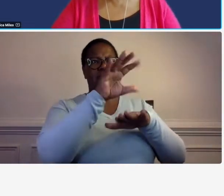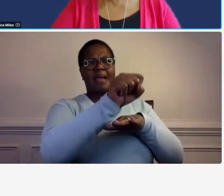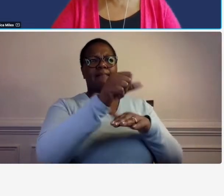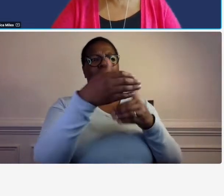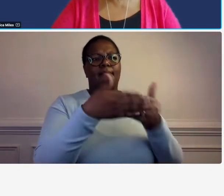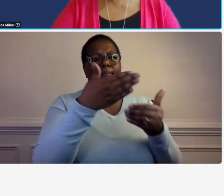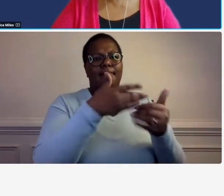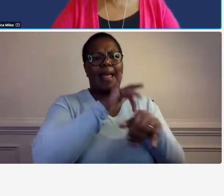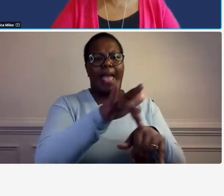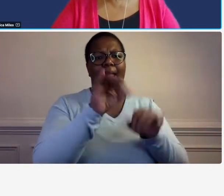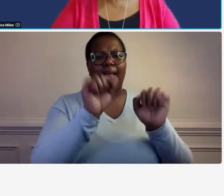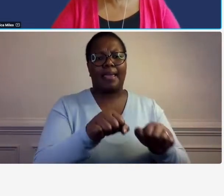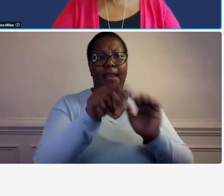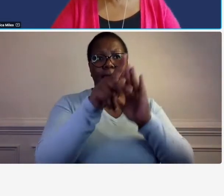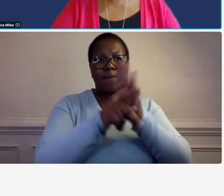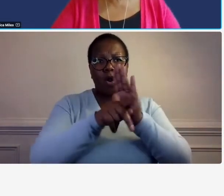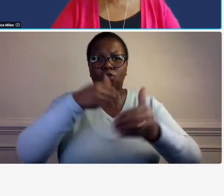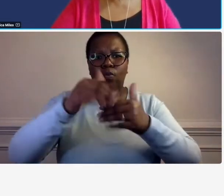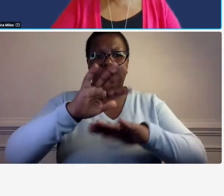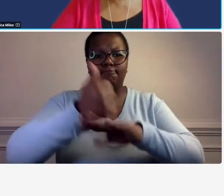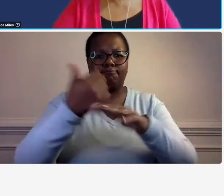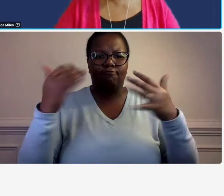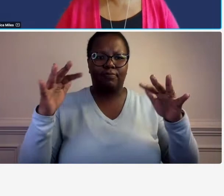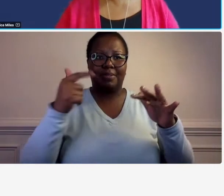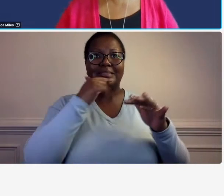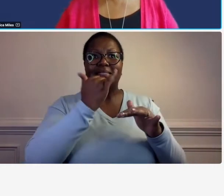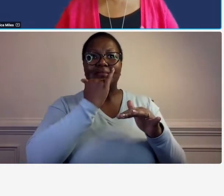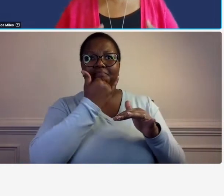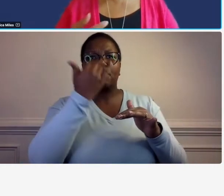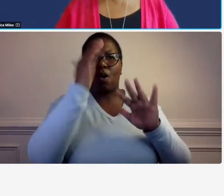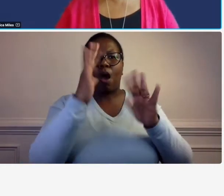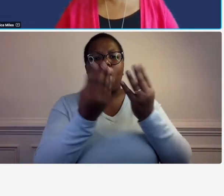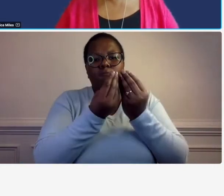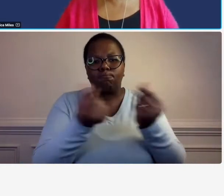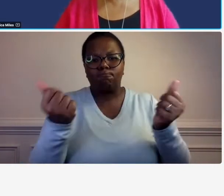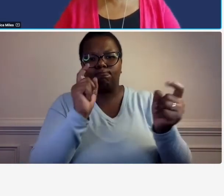policies and procedures in place to catch those mistakes and then to make the adjustments so that